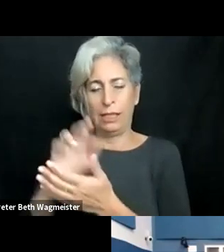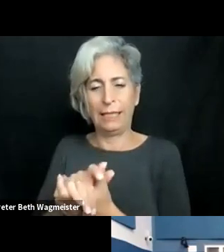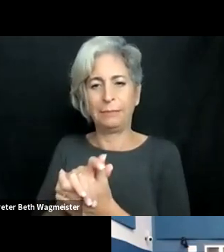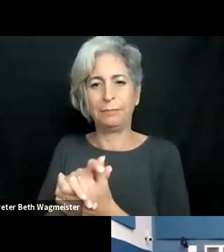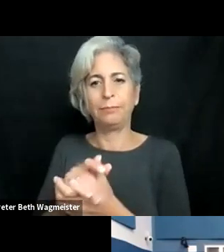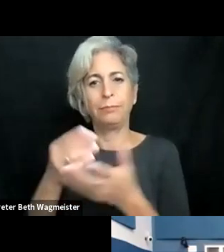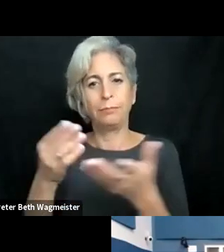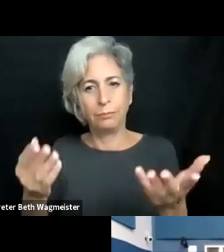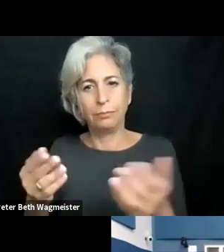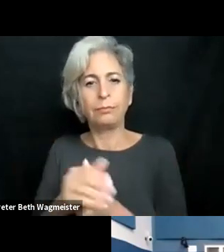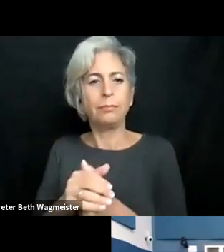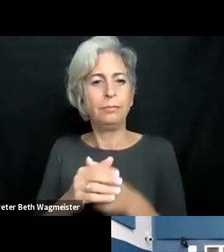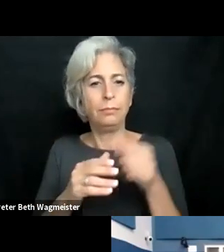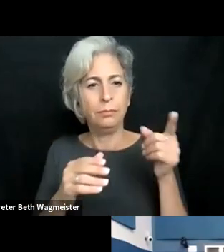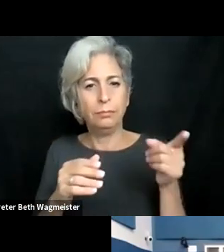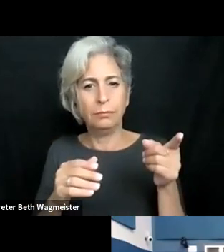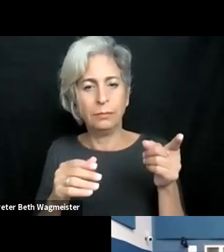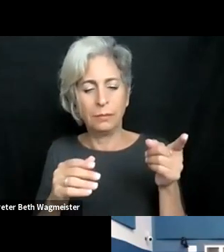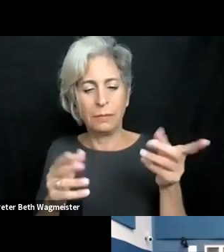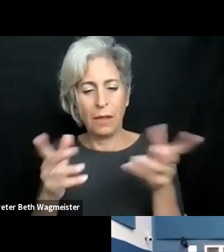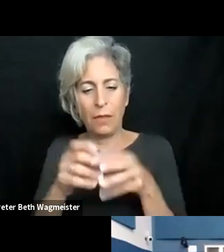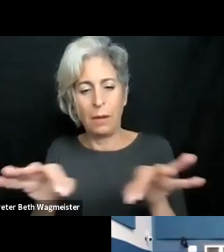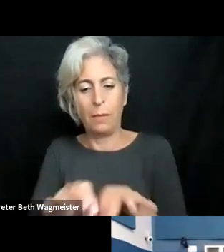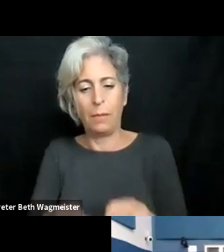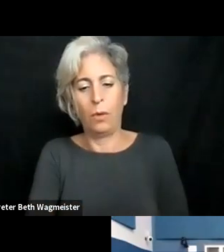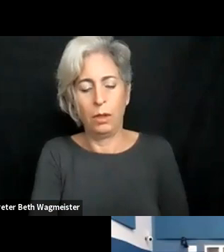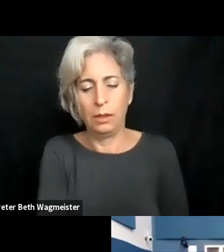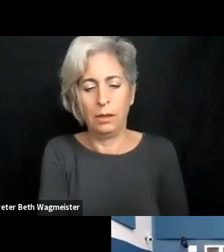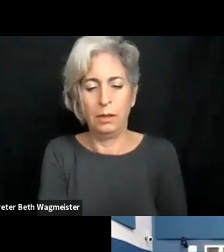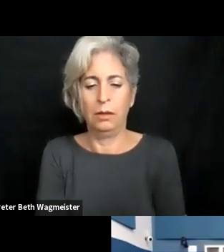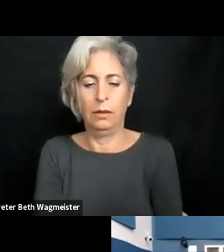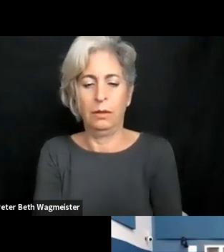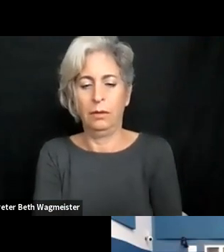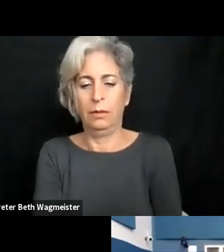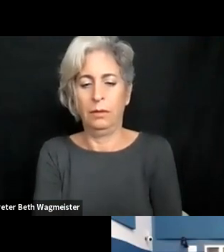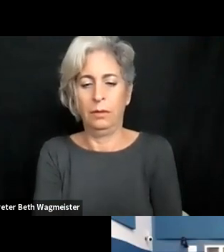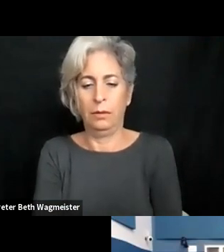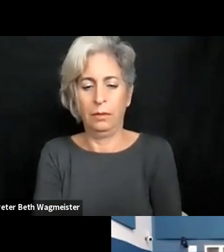accessibility team at Harvard University.